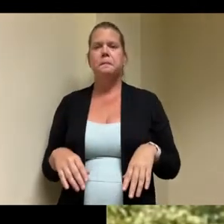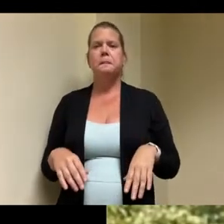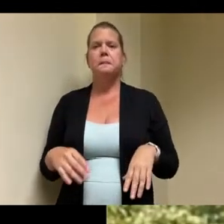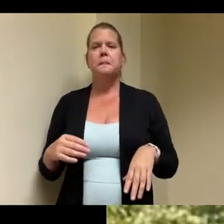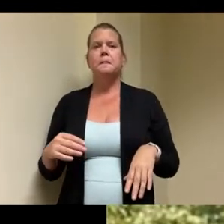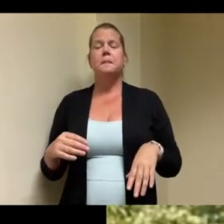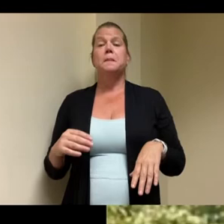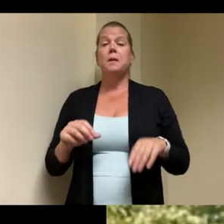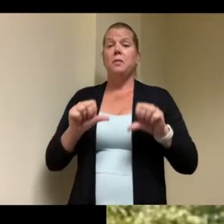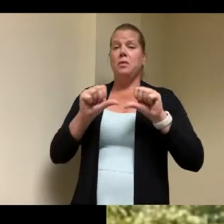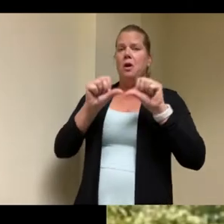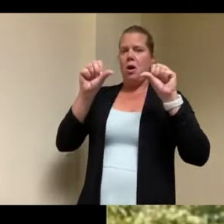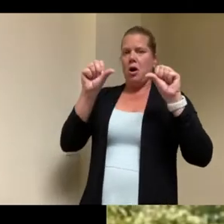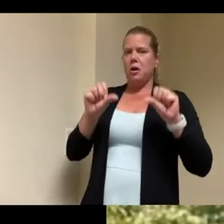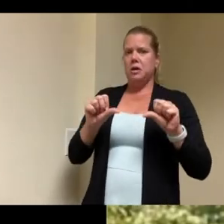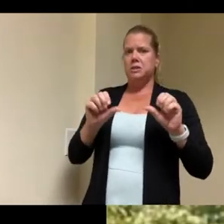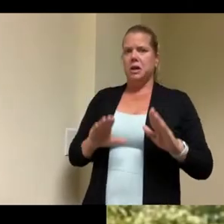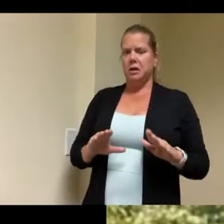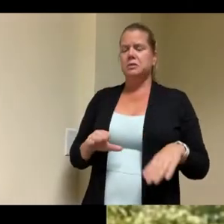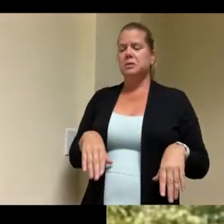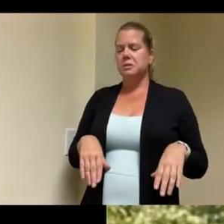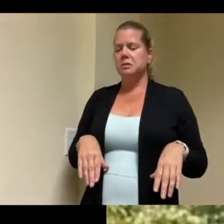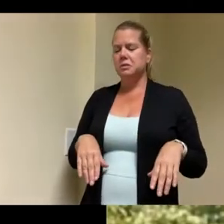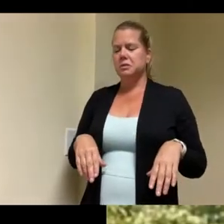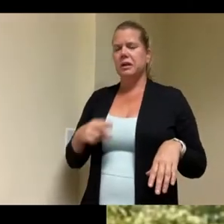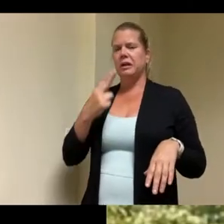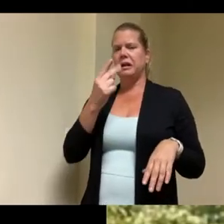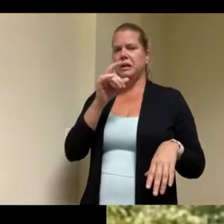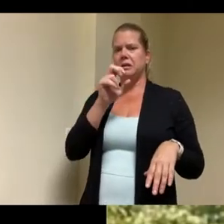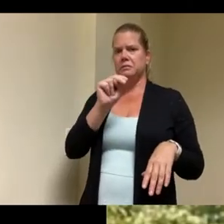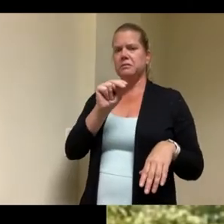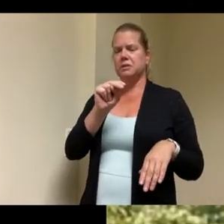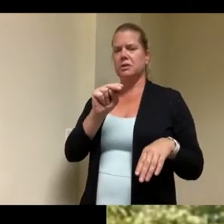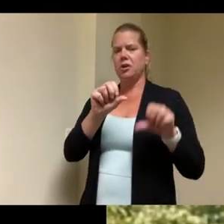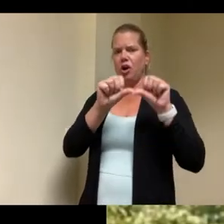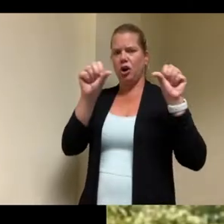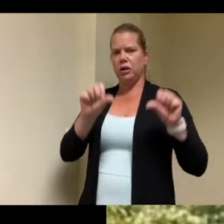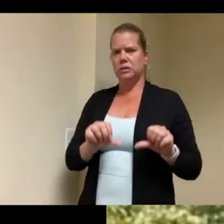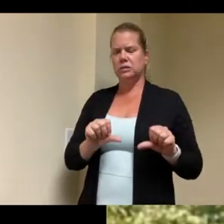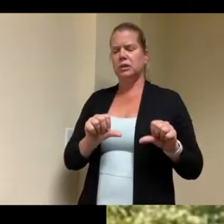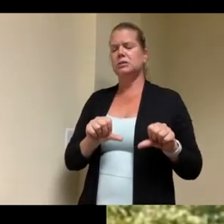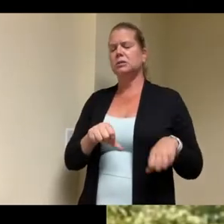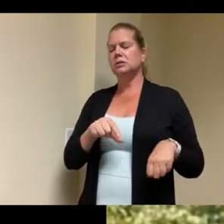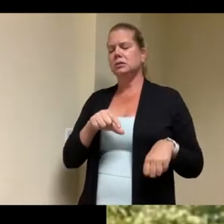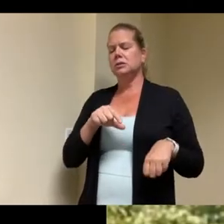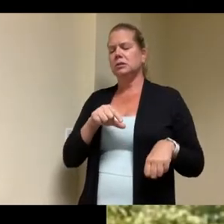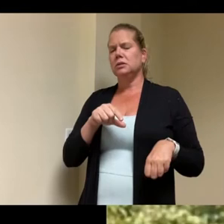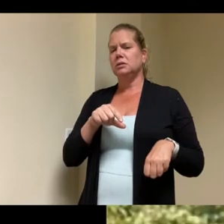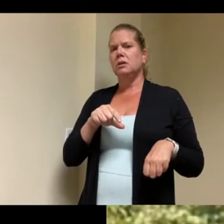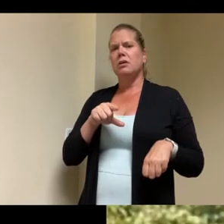hampton architects or our architects and it is a unique design um and